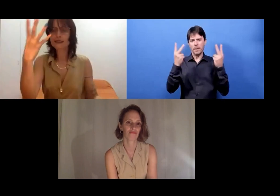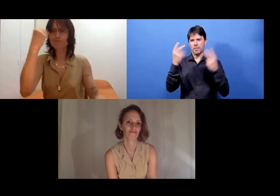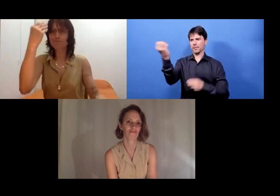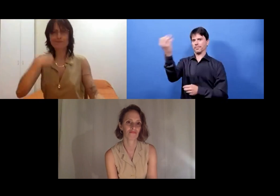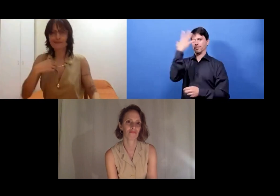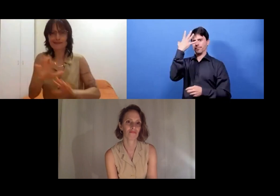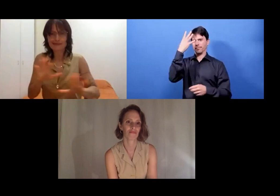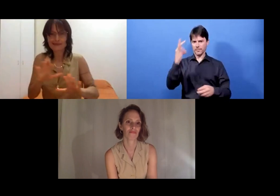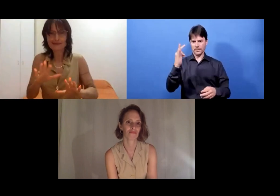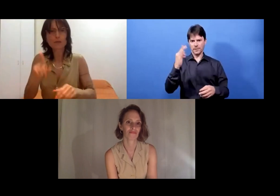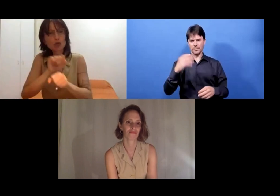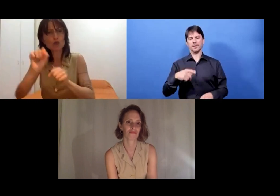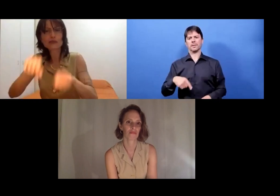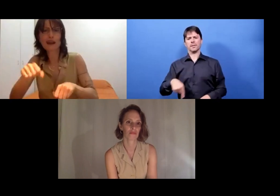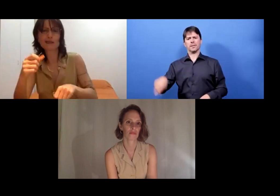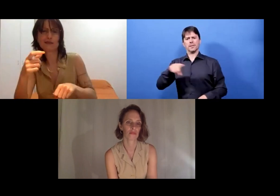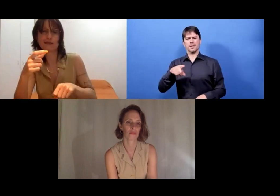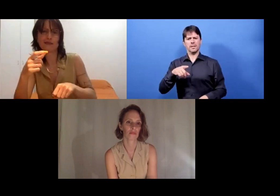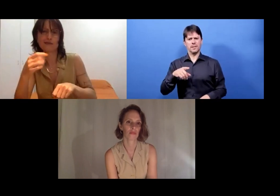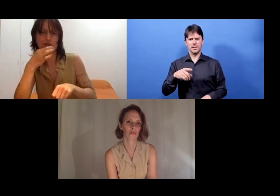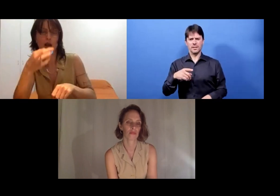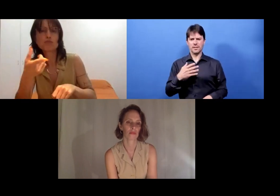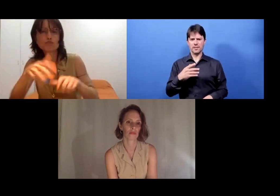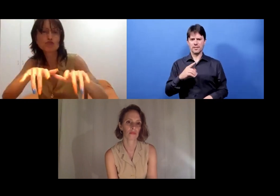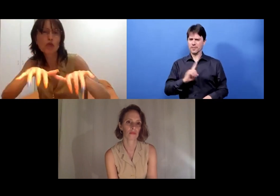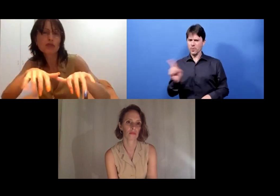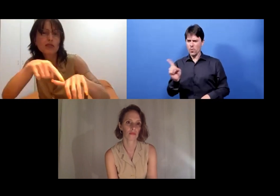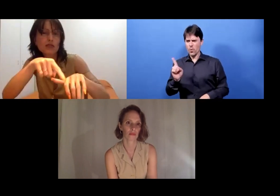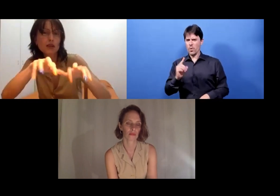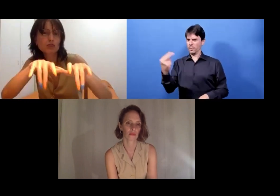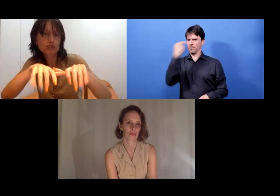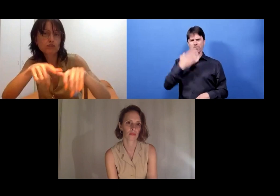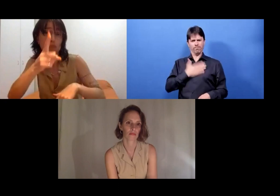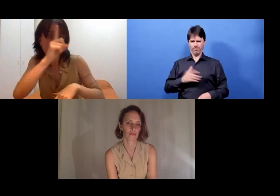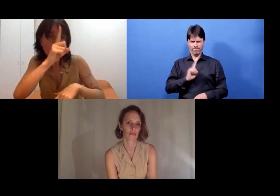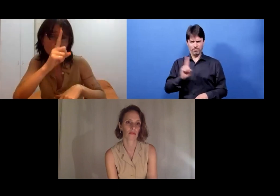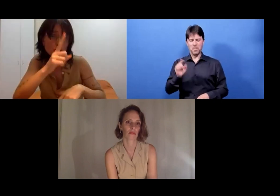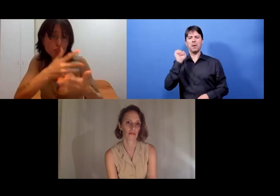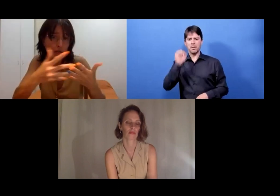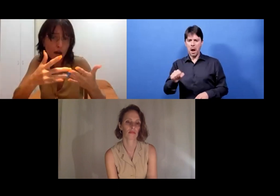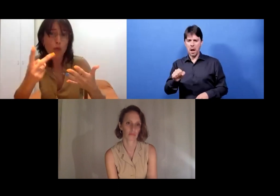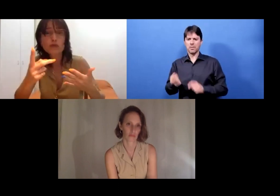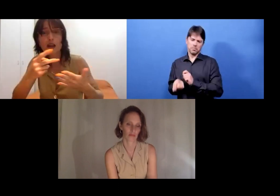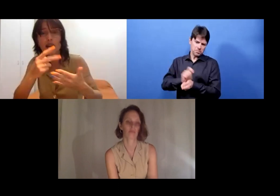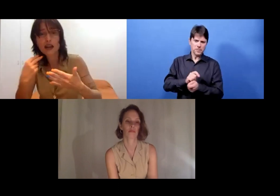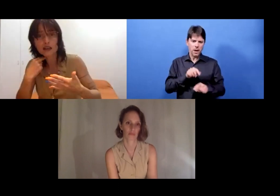If you don't want to be recorded, you can just type your question in German or in English.